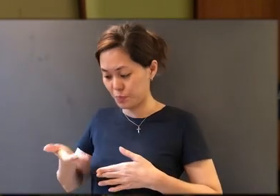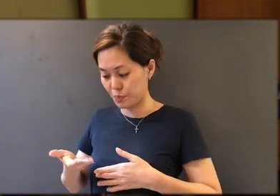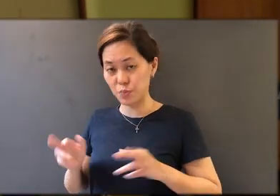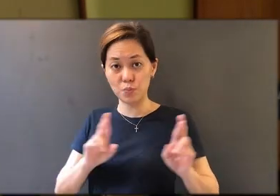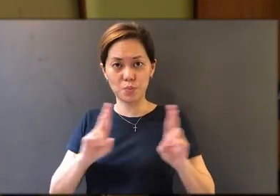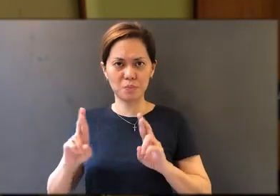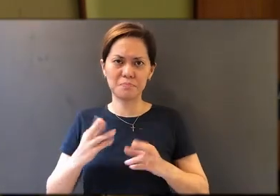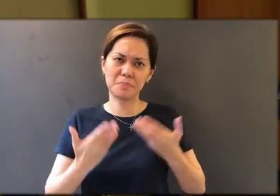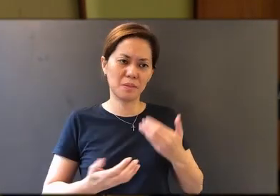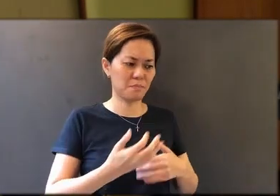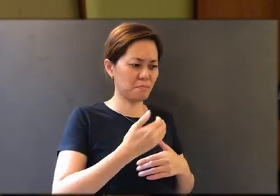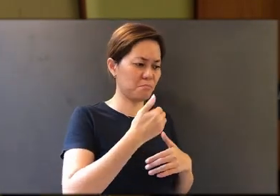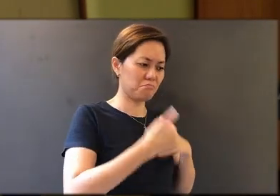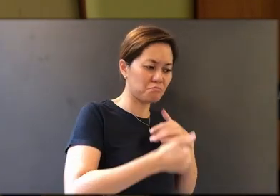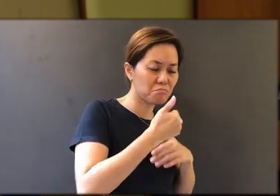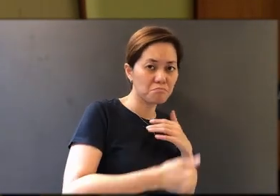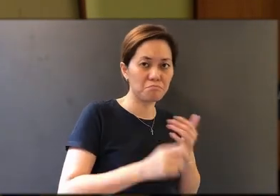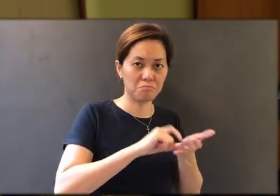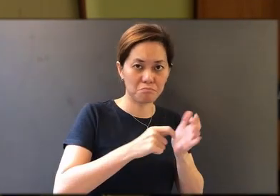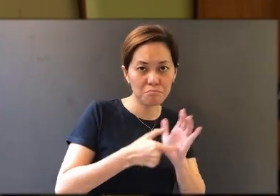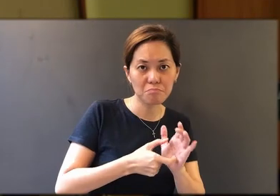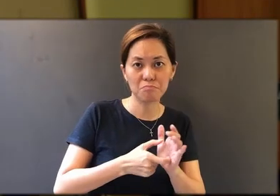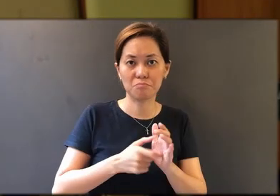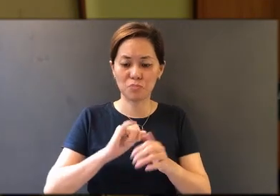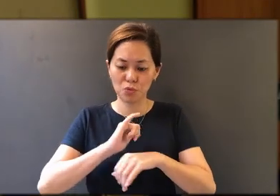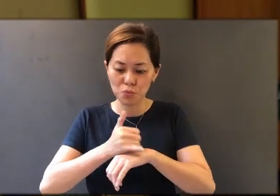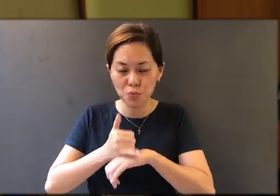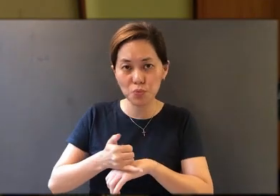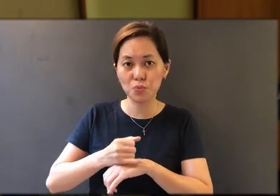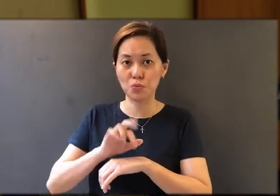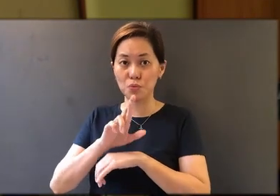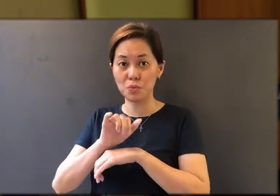It could be bread (or) biscuit; grape juice or Ribena.